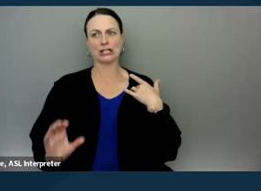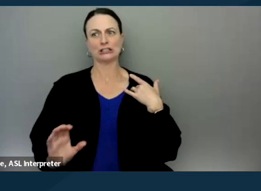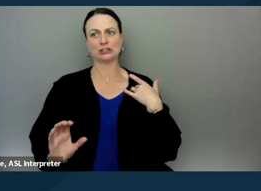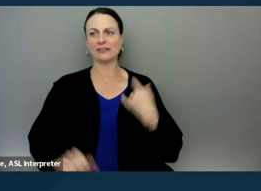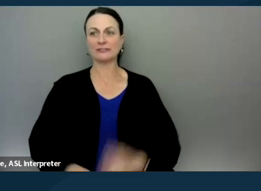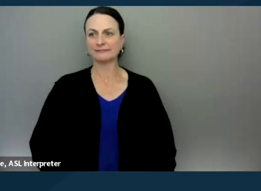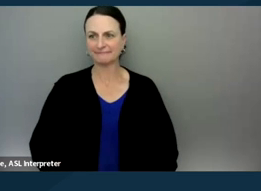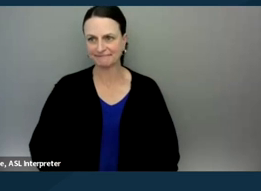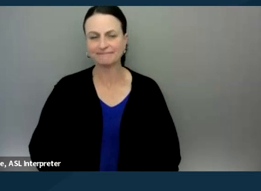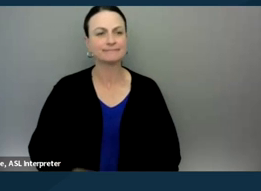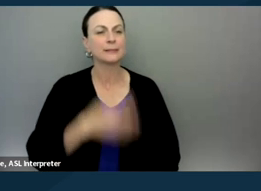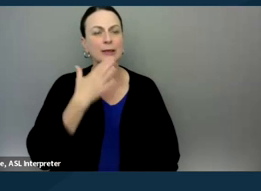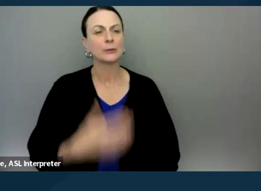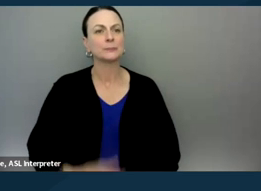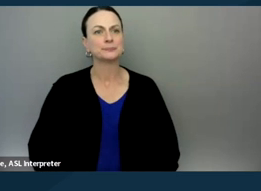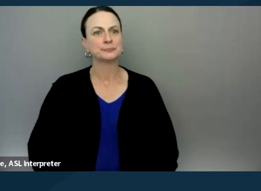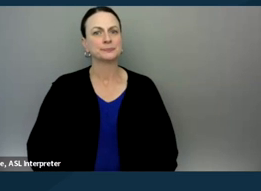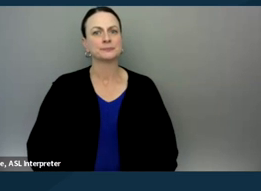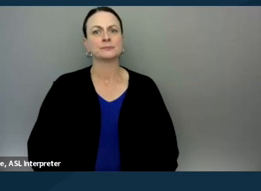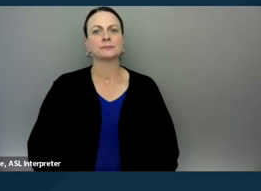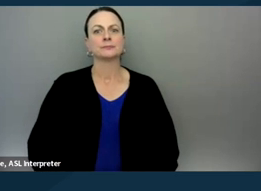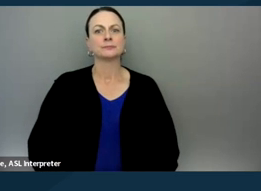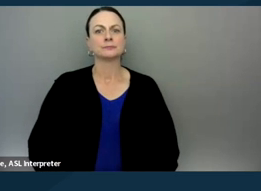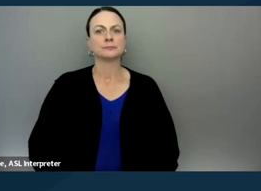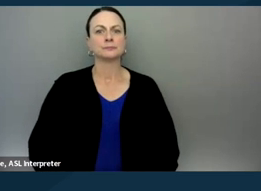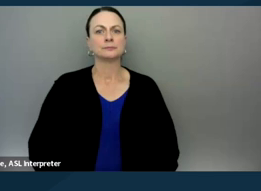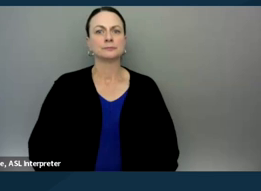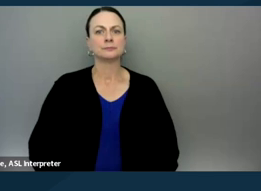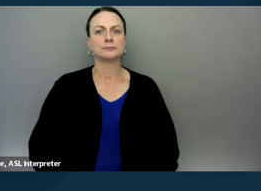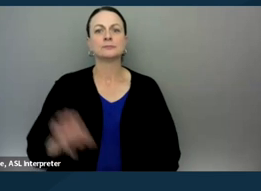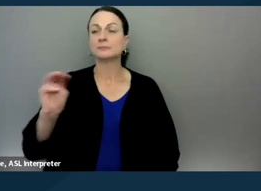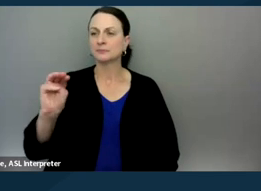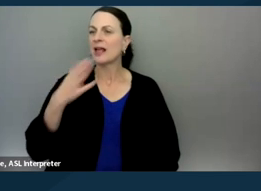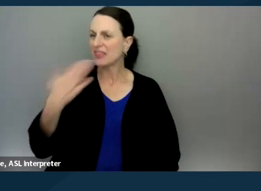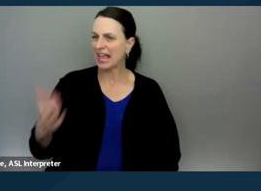Thank you. Thank you so much, Claudia.